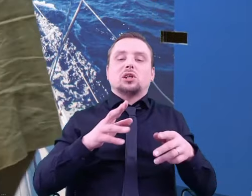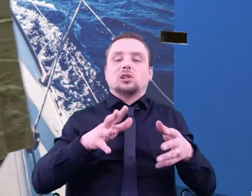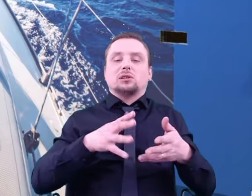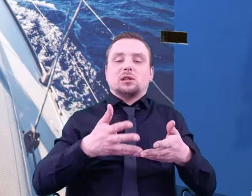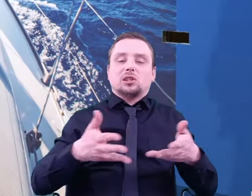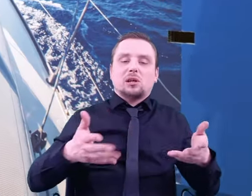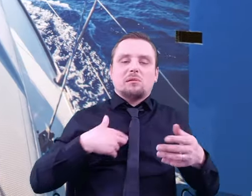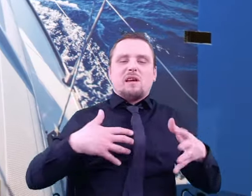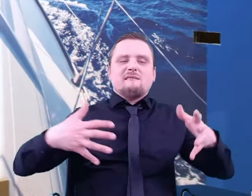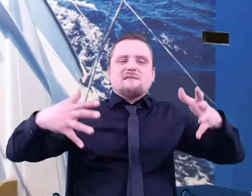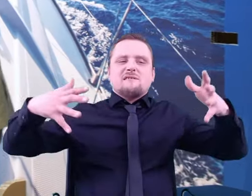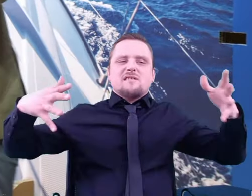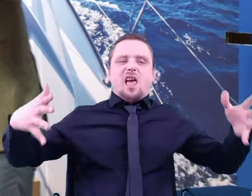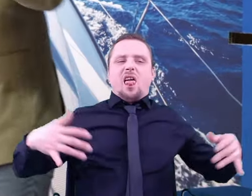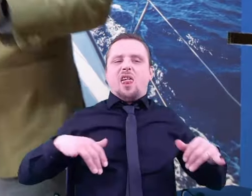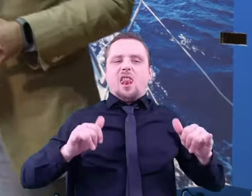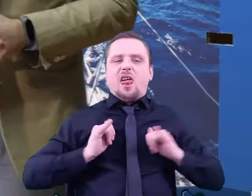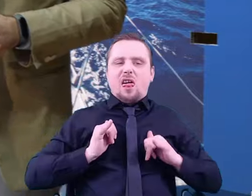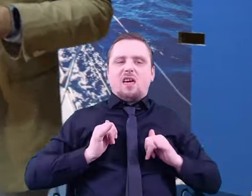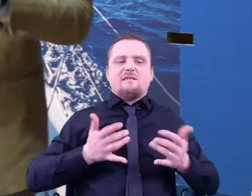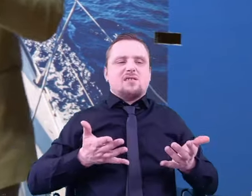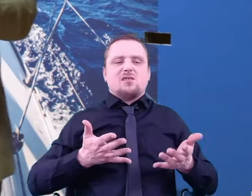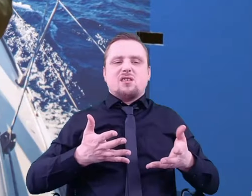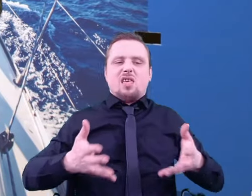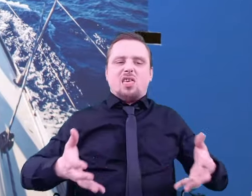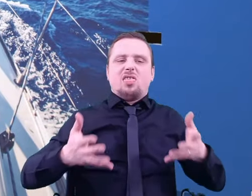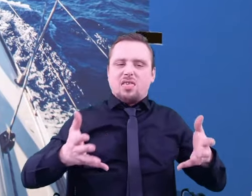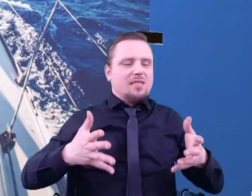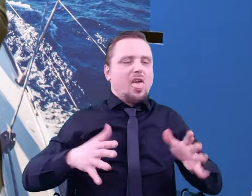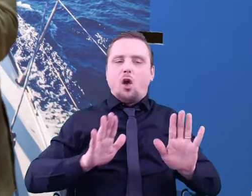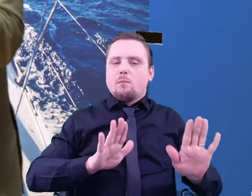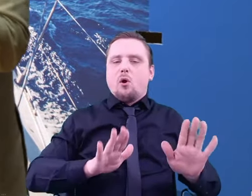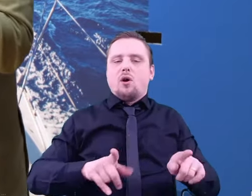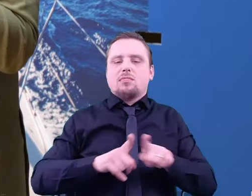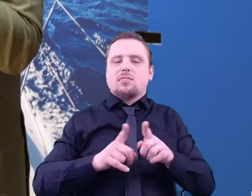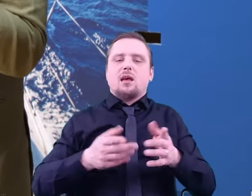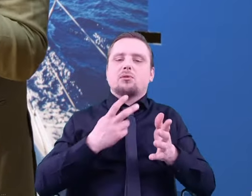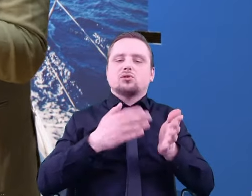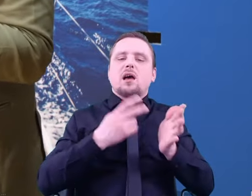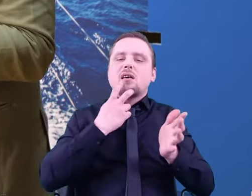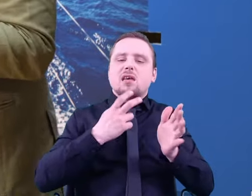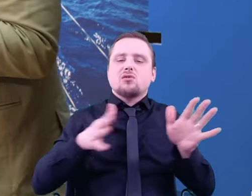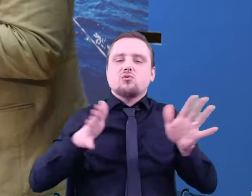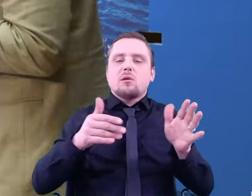They are often not shockproof, energy-intensive and require a qualified person to operate them.